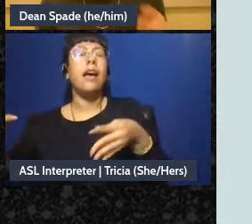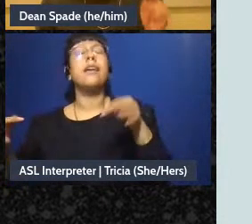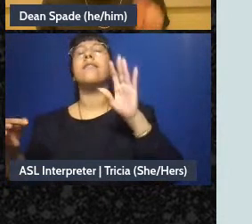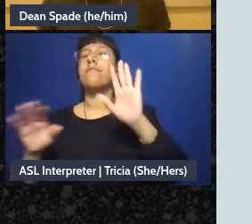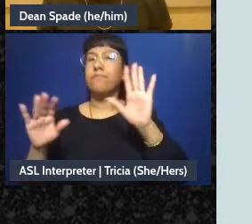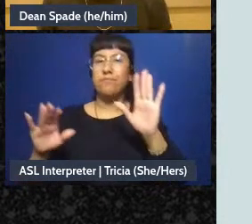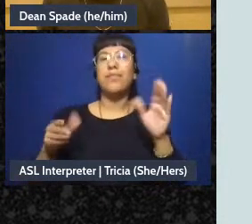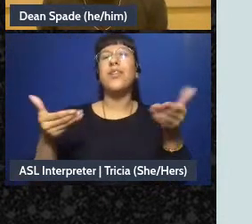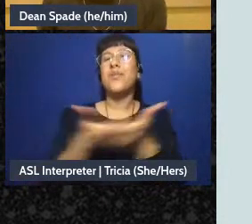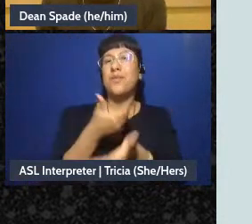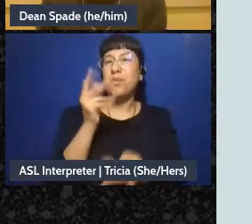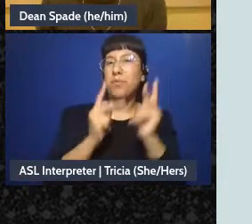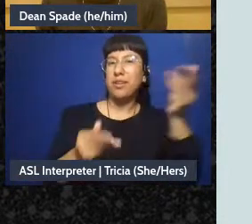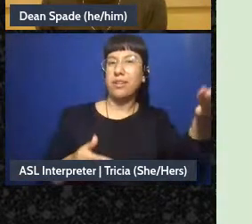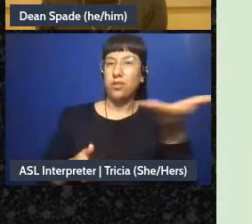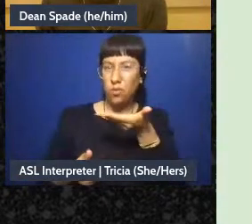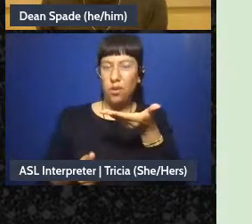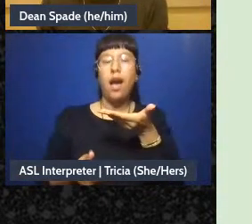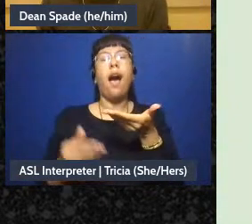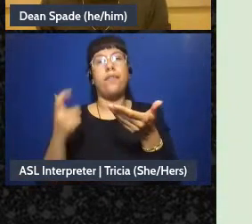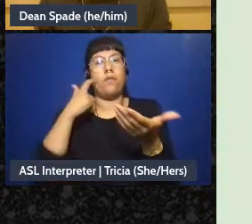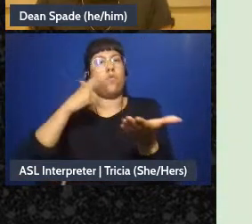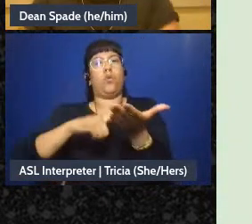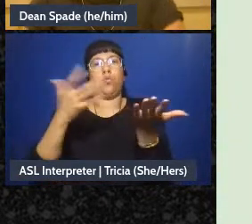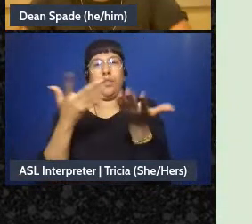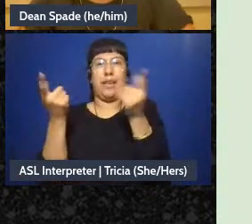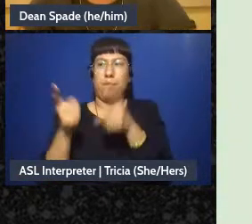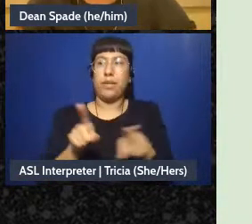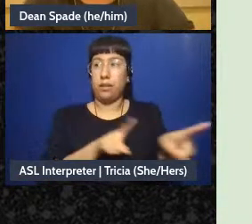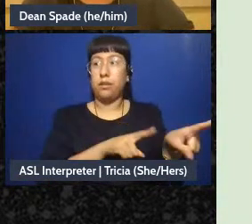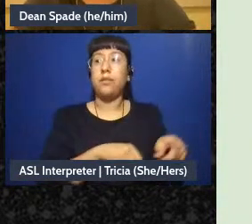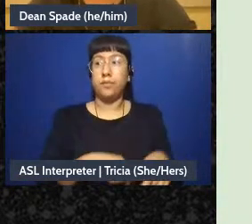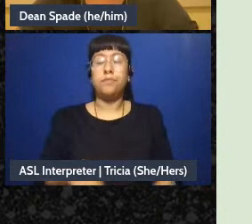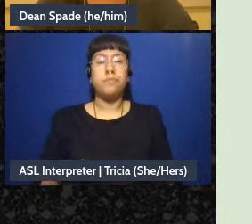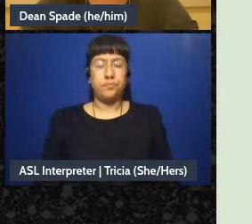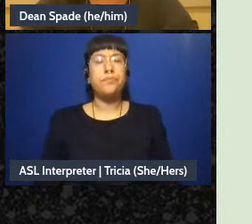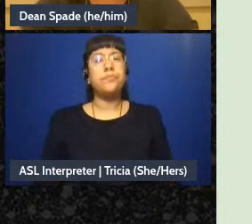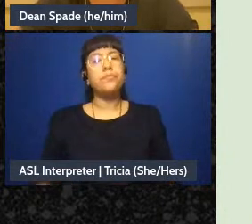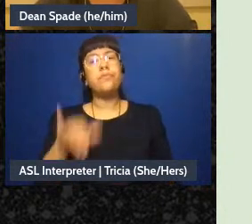enter and understand what's going on? So this is an example of a decision making chart, it would